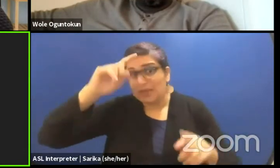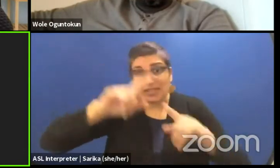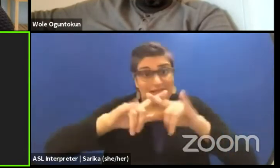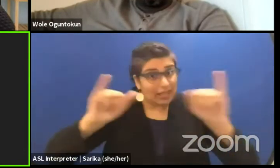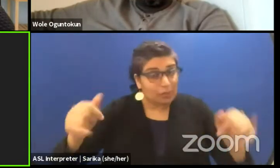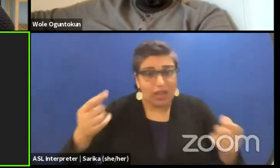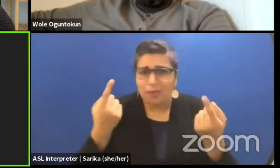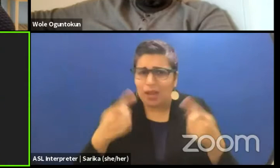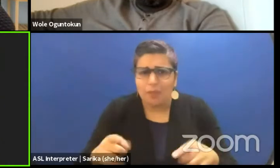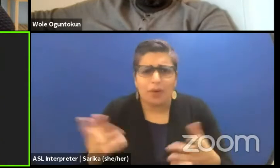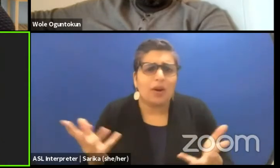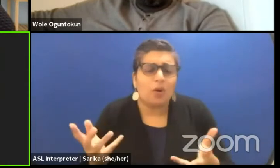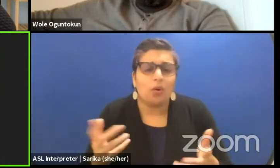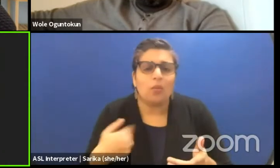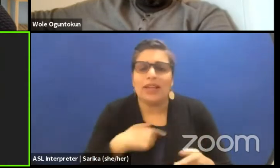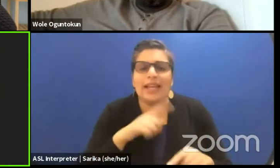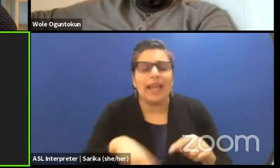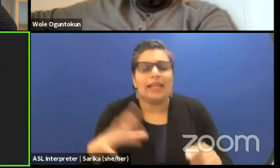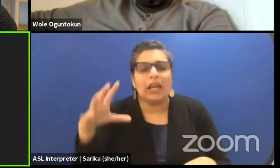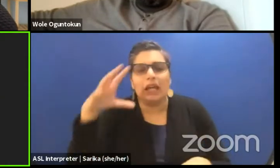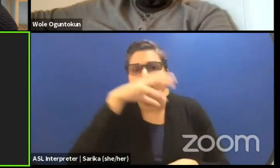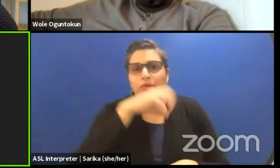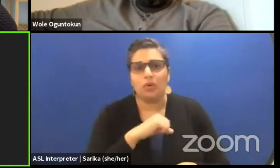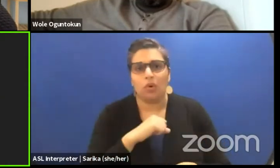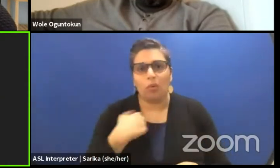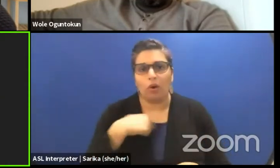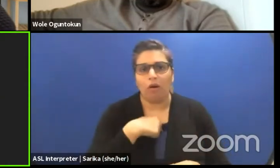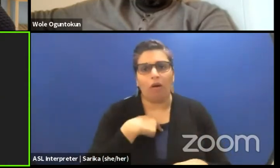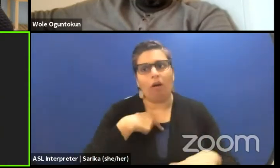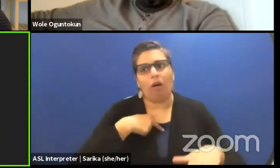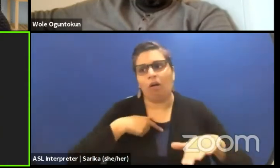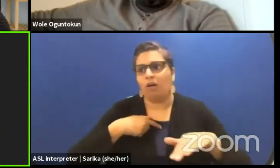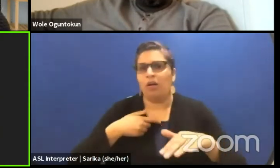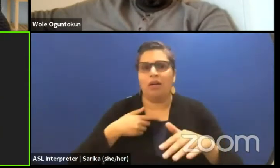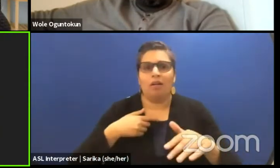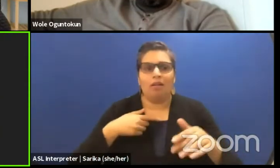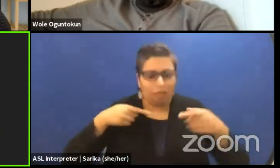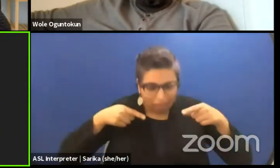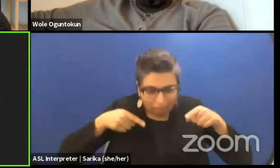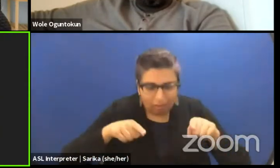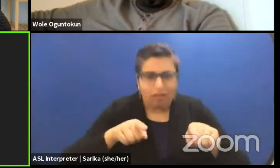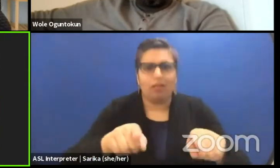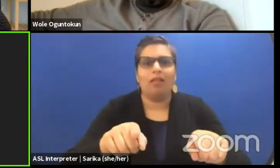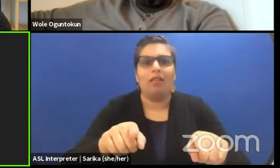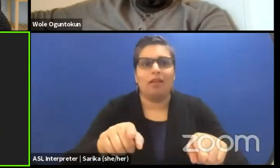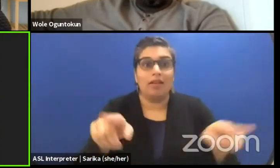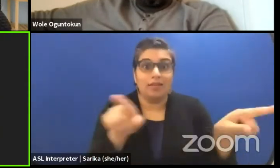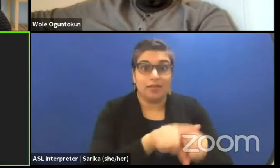We cannot assume that we all went through the same parallel genealogies